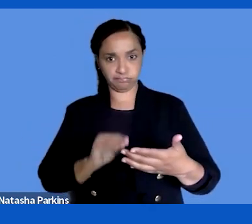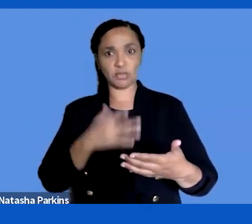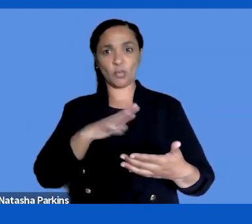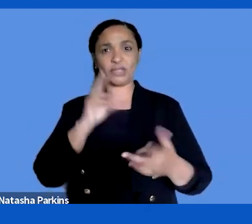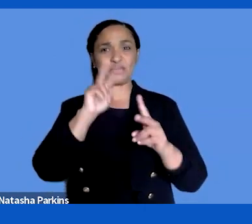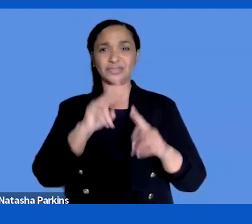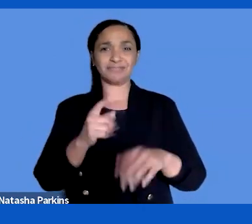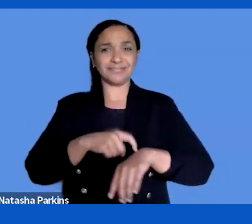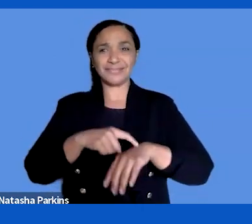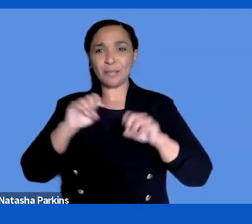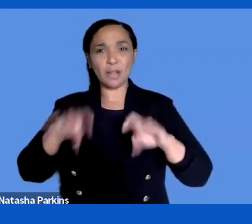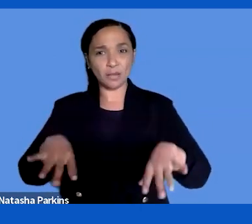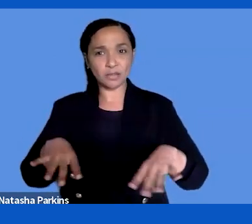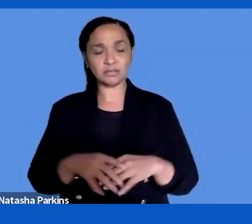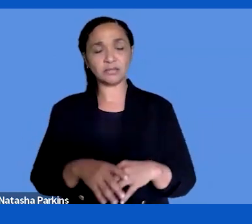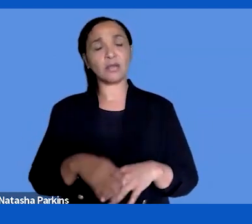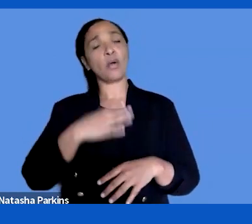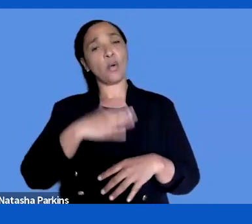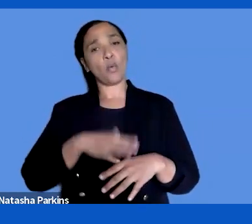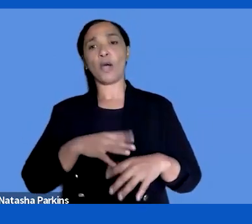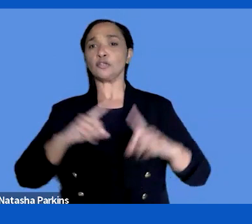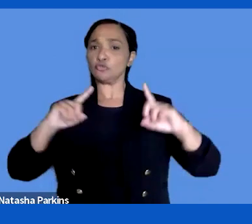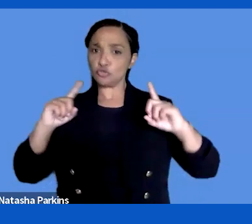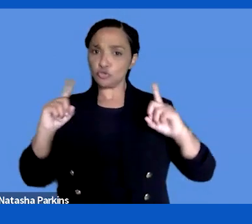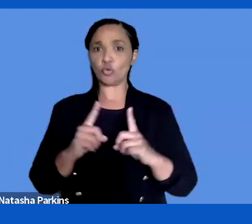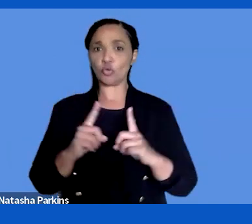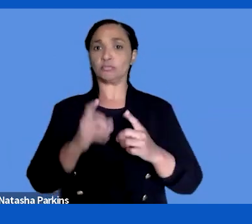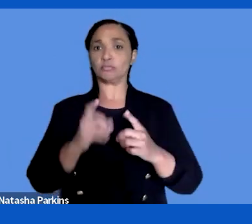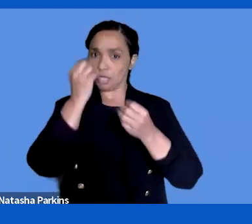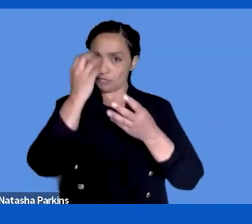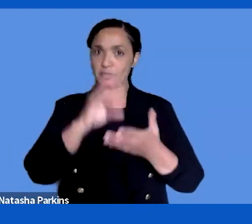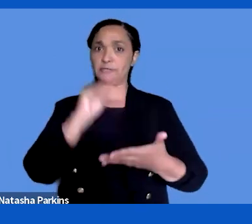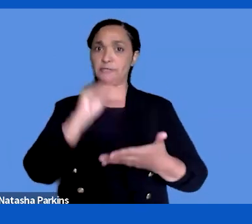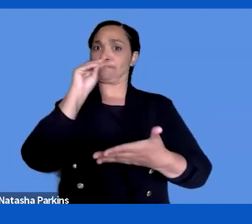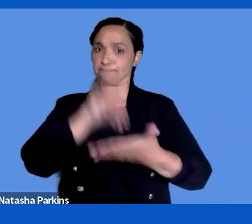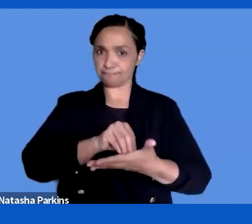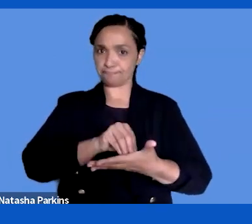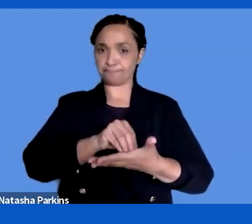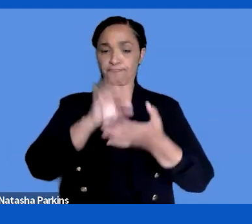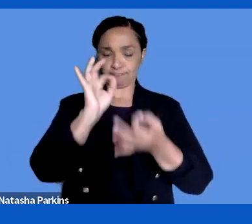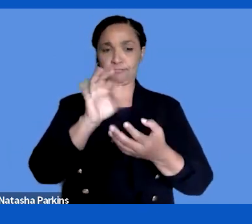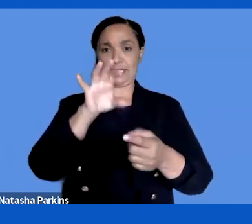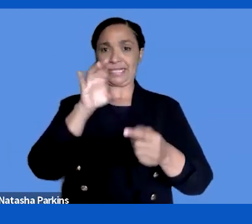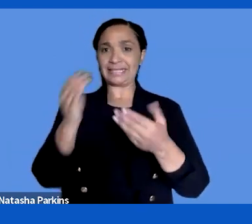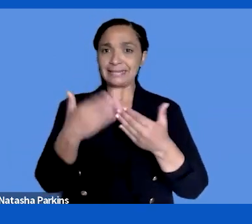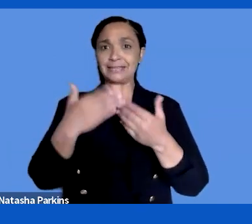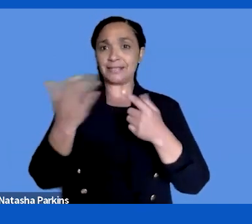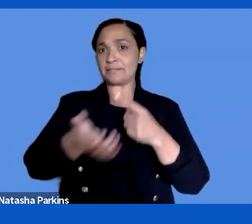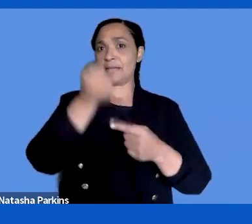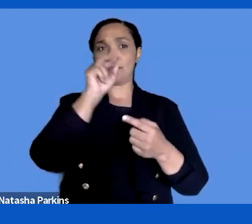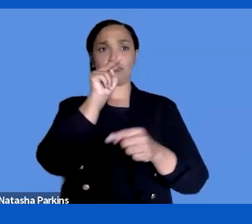want to have the information where it should be. That's something we have to concentrate on.